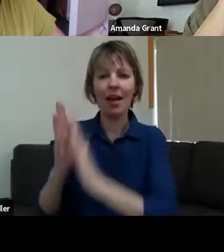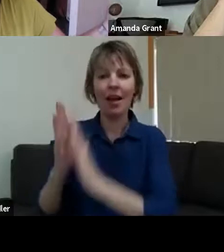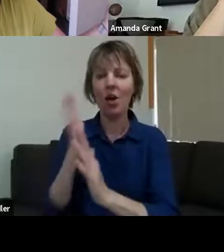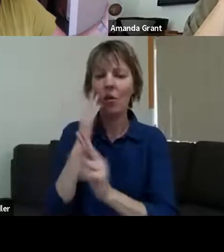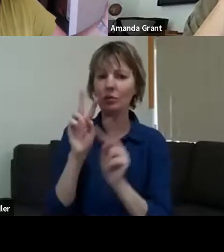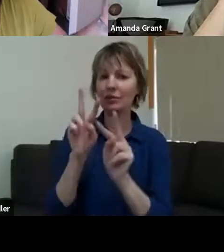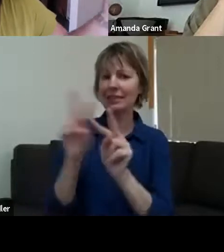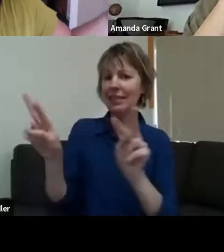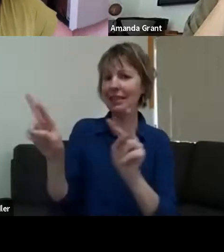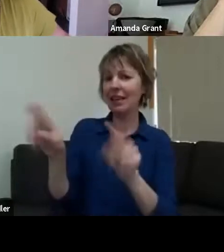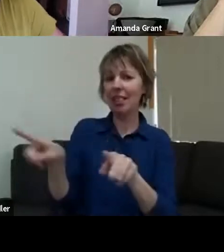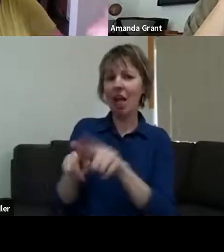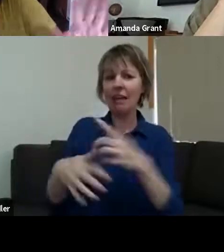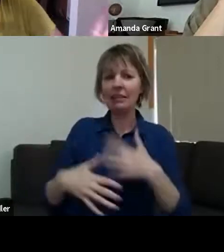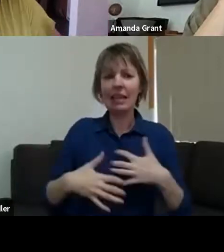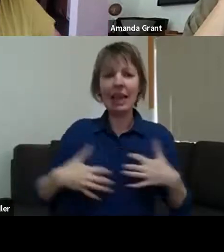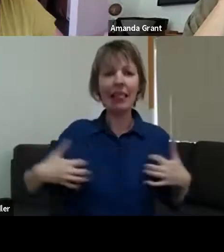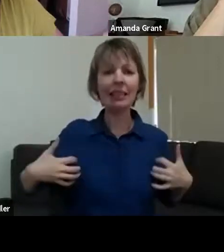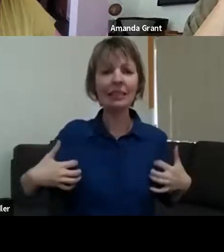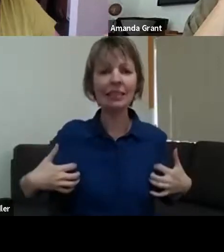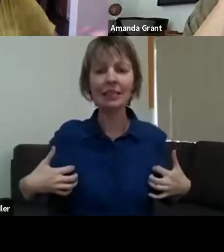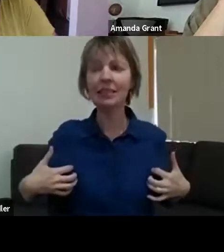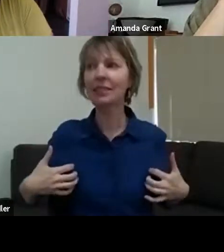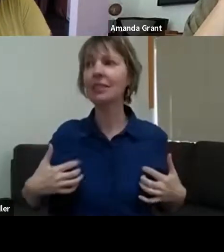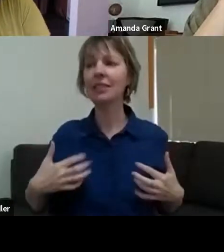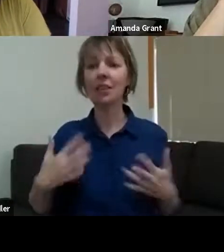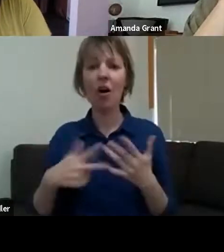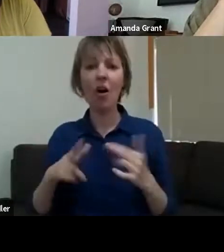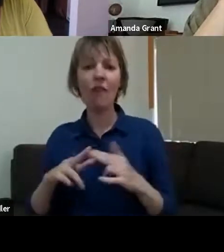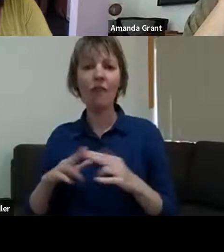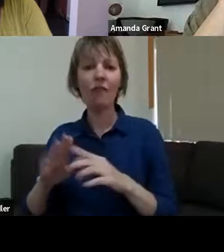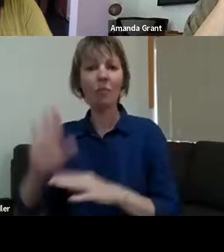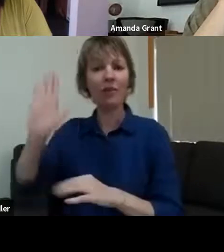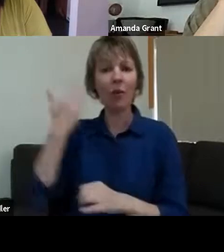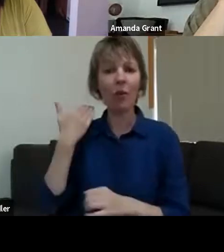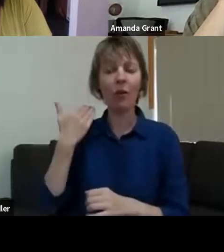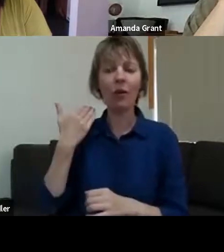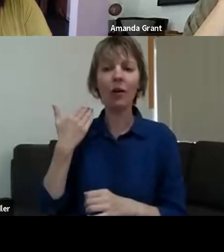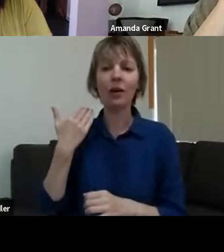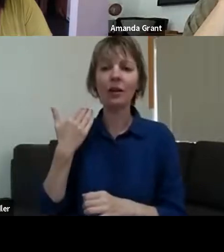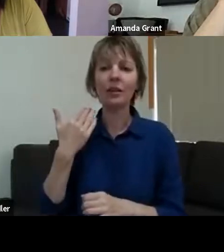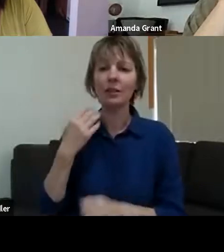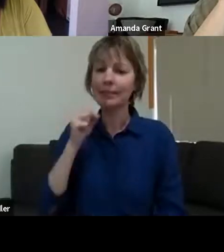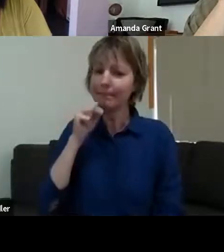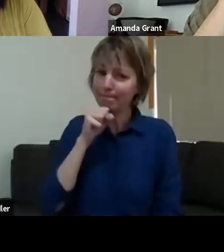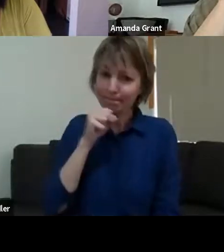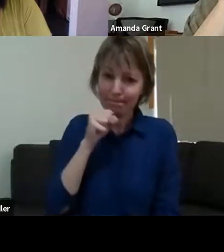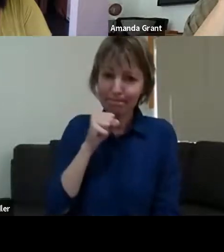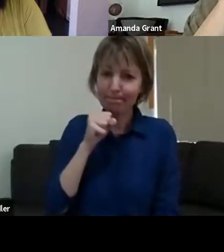black tree trunks there that are on that ridge. And it's just - the grief is just so raw and real when you see that. So that's what really